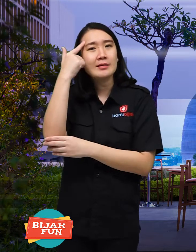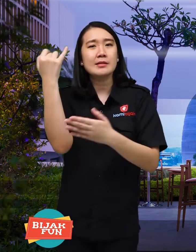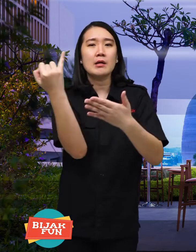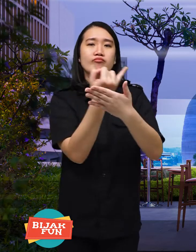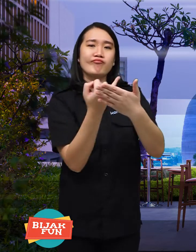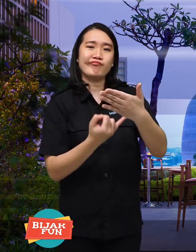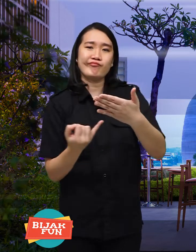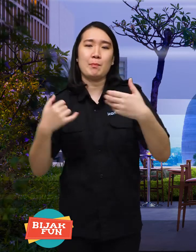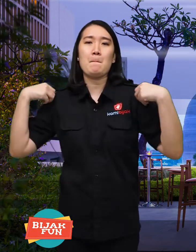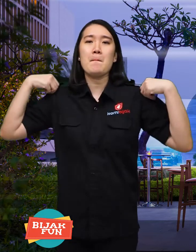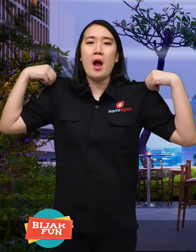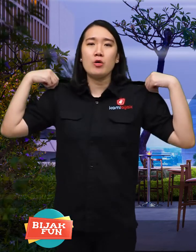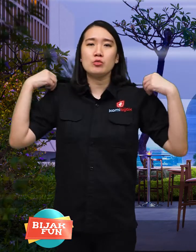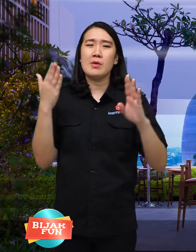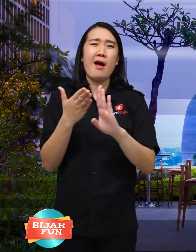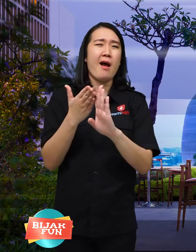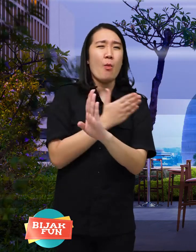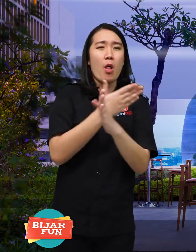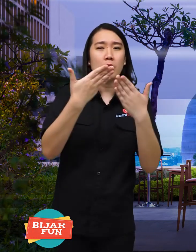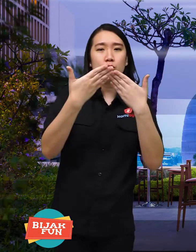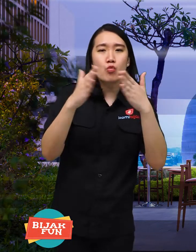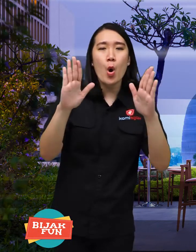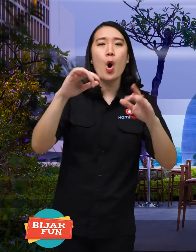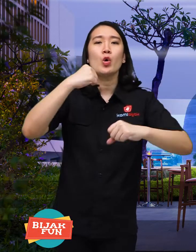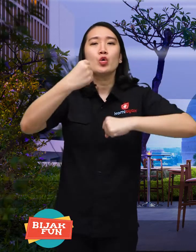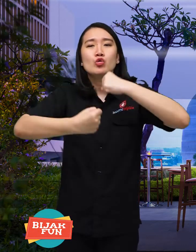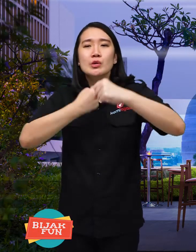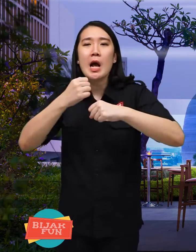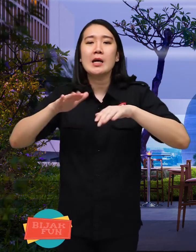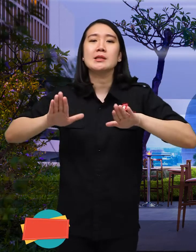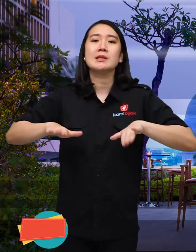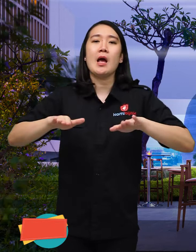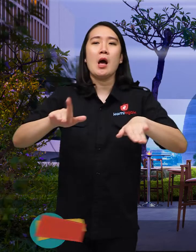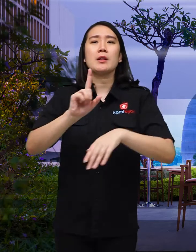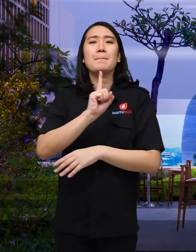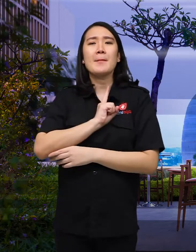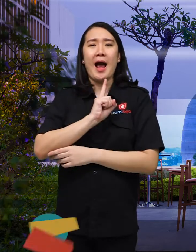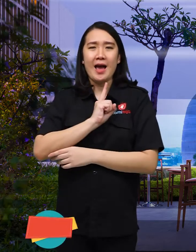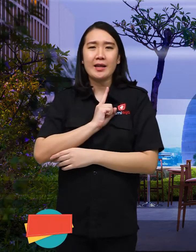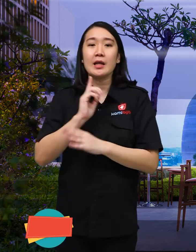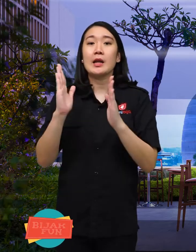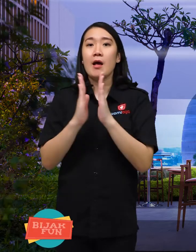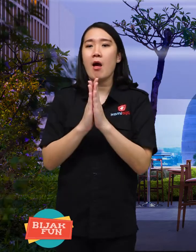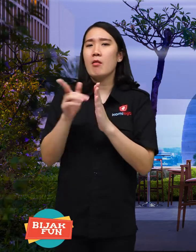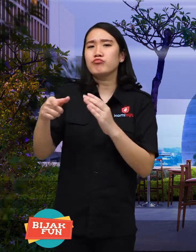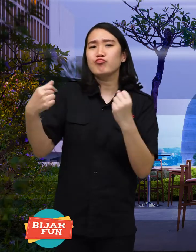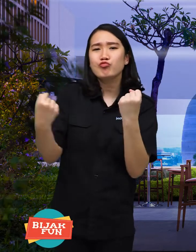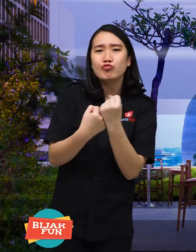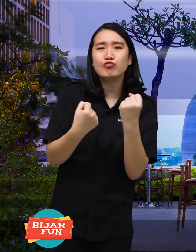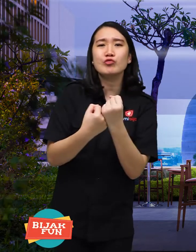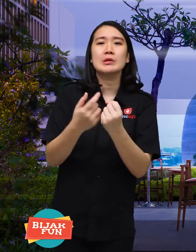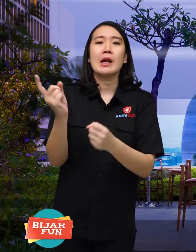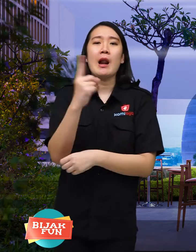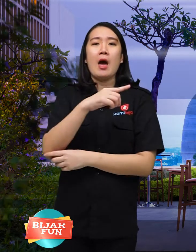initially started an independent sewing business with the support of family and friends.